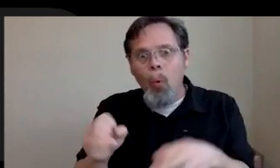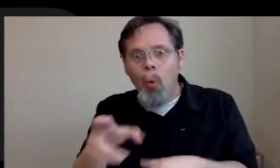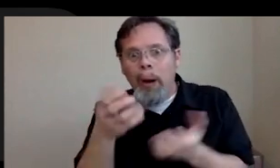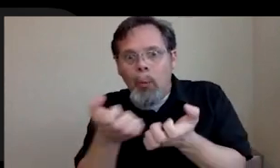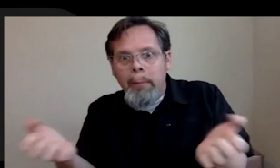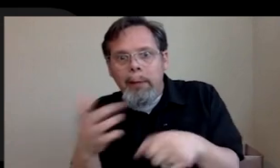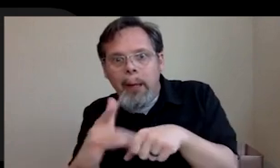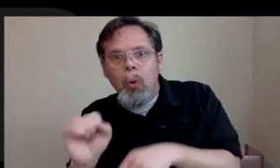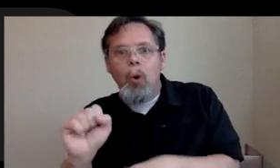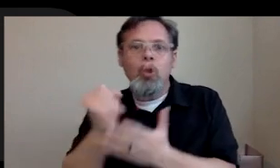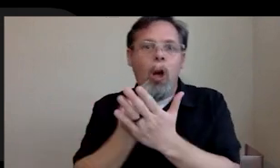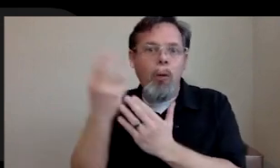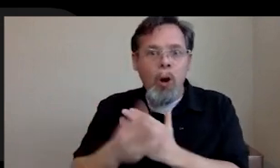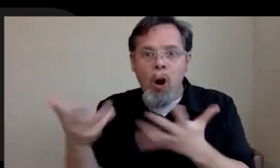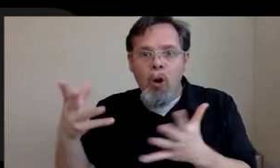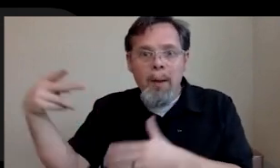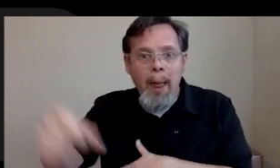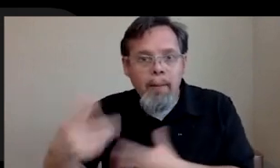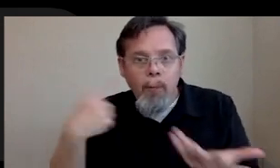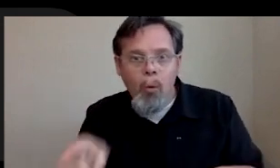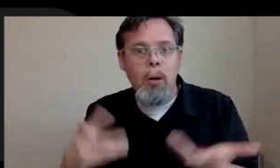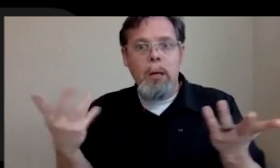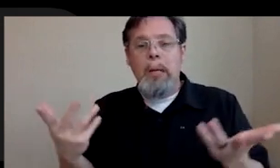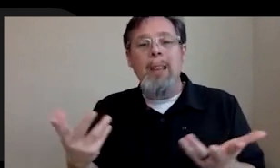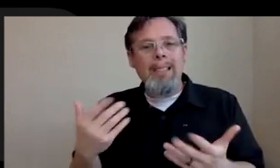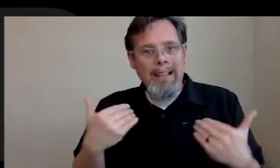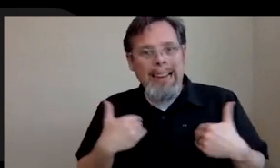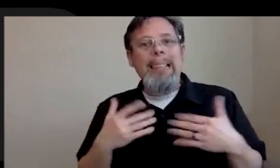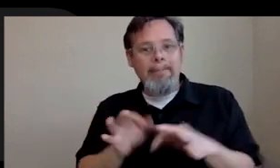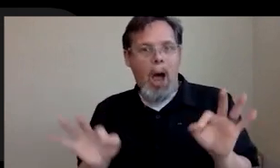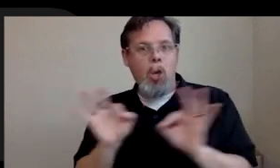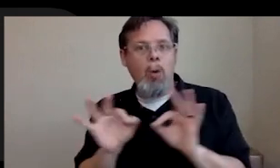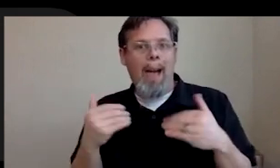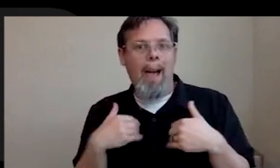software already paid for. Right. Like there is value to getting a degree, but it's not an